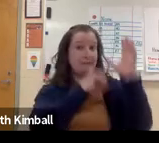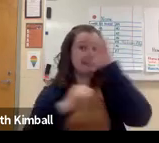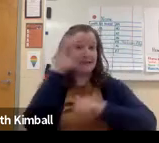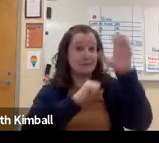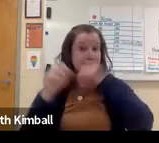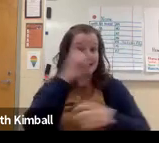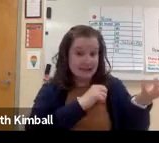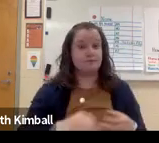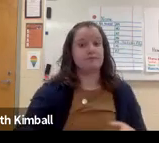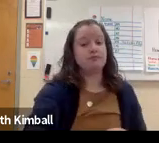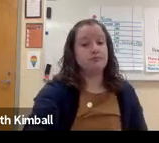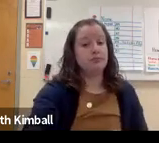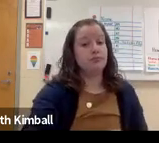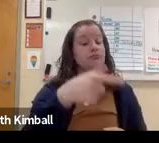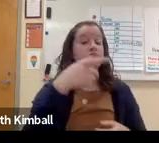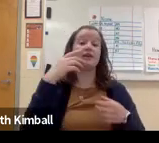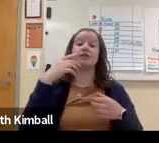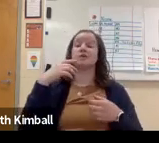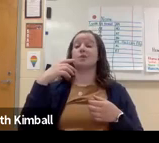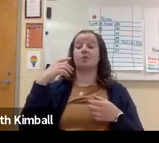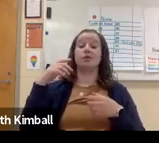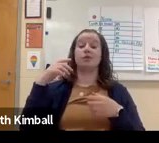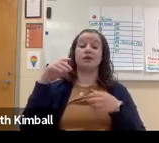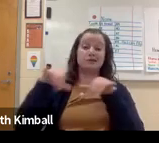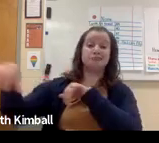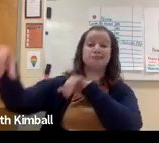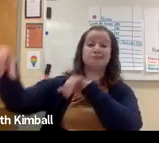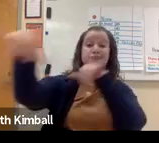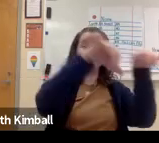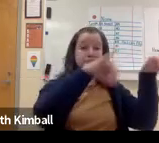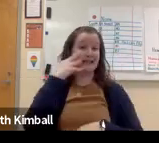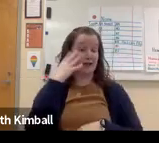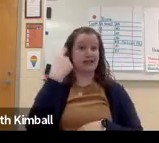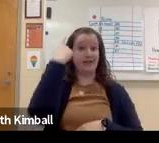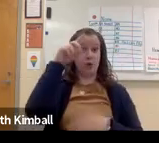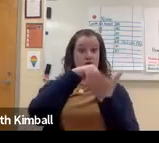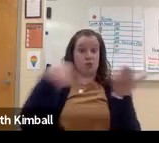what they're talking about. They'll be missing information.